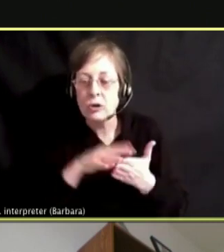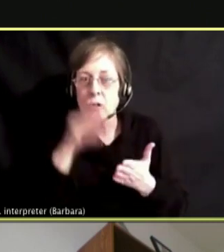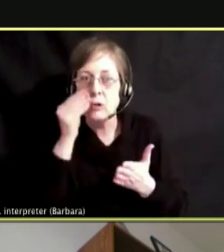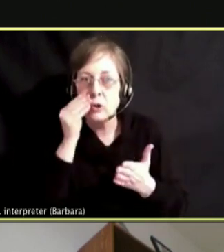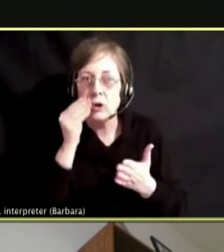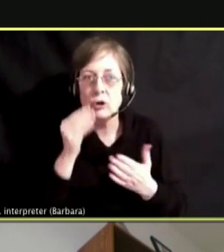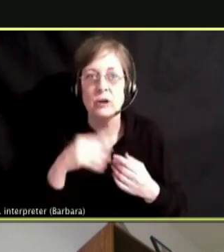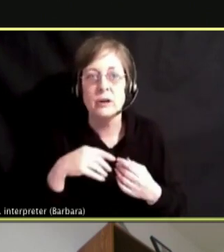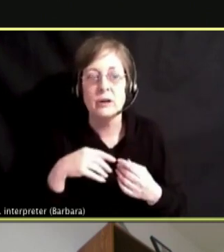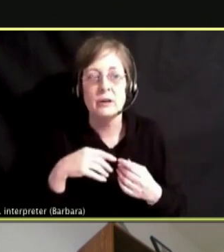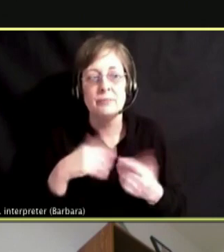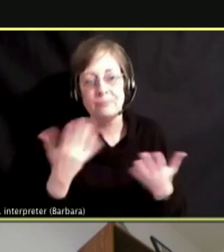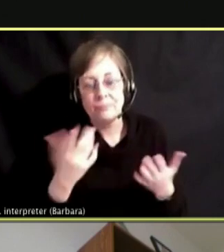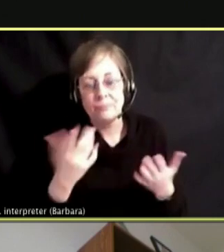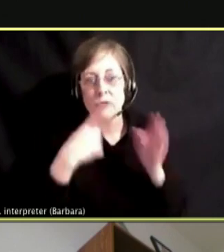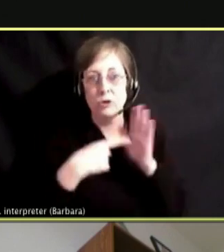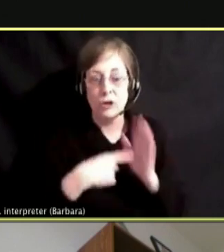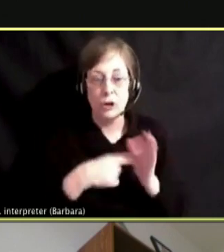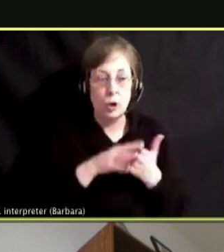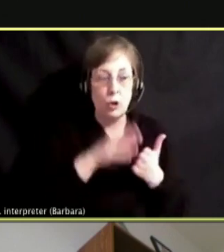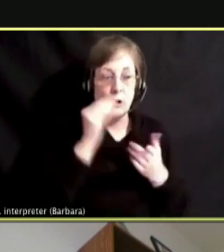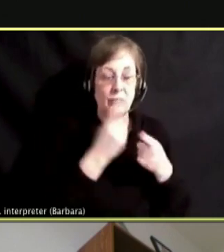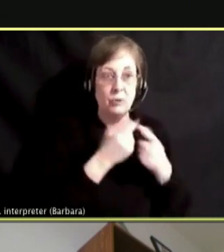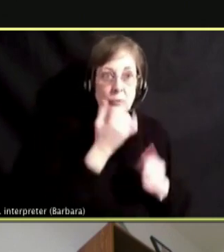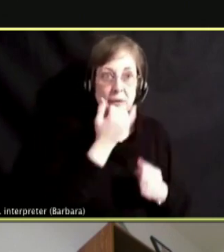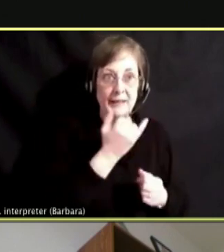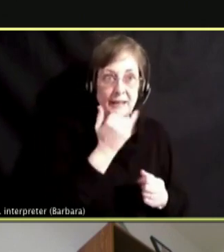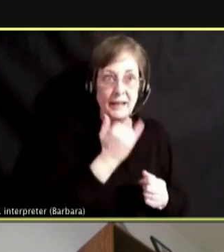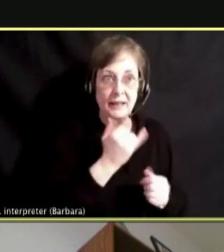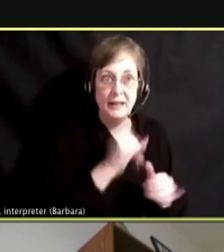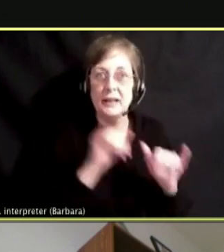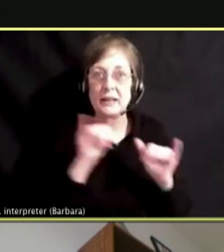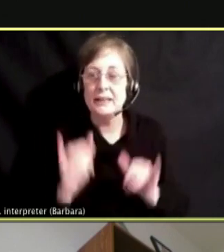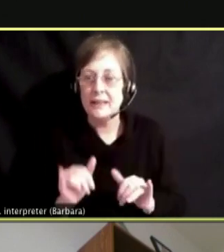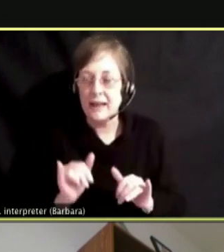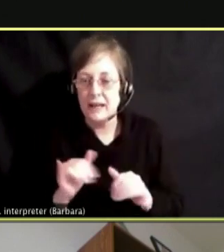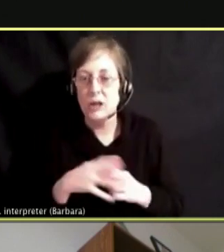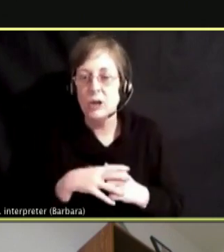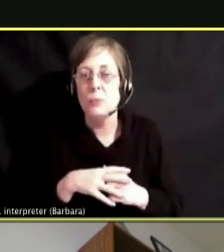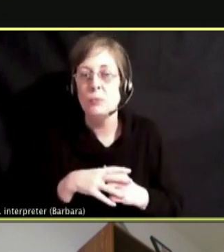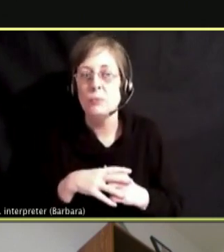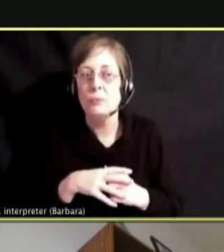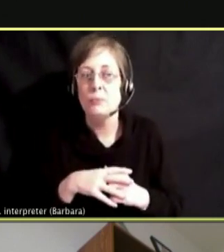WELL, THE SAME THING ABOUT HOW WE WORK FOR STUDENTS TO HAVE THE GROWTH MINDSET TO KEEP